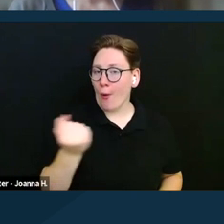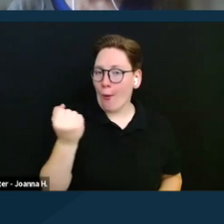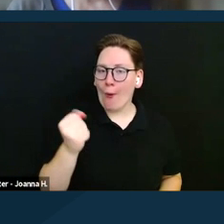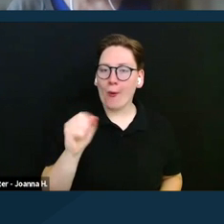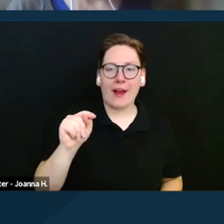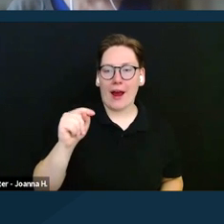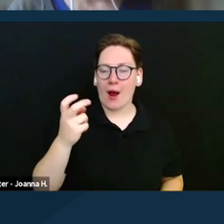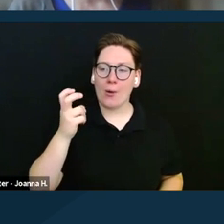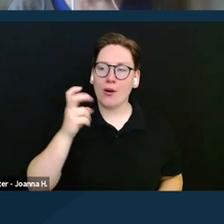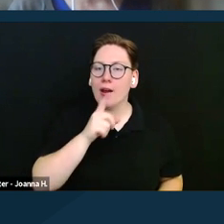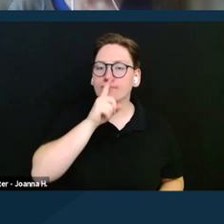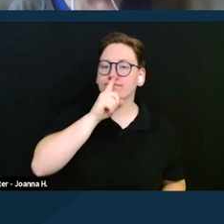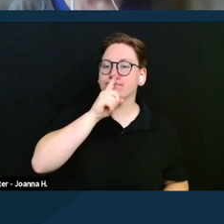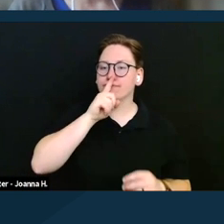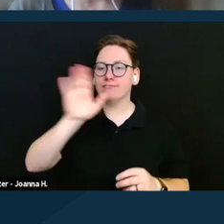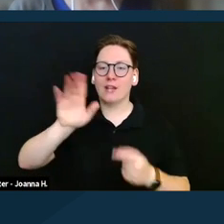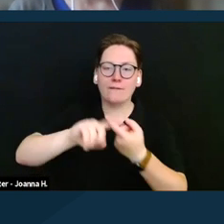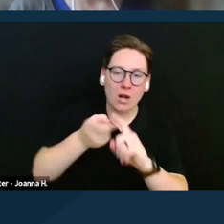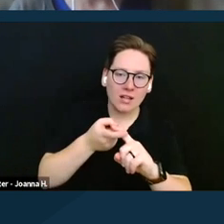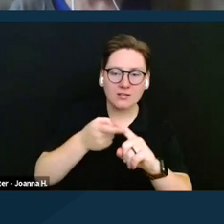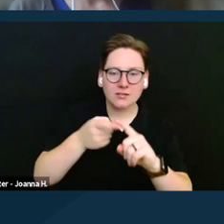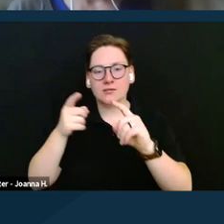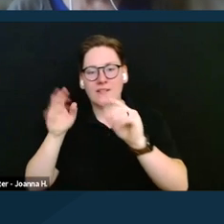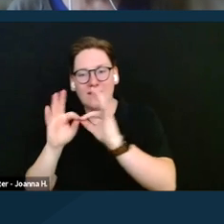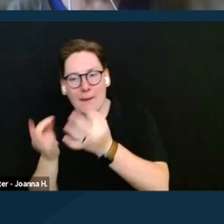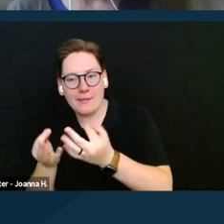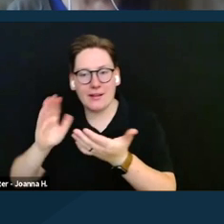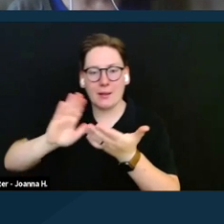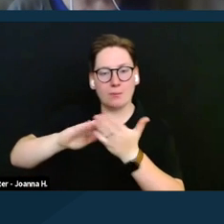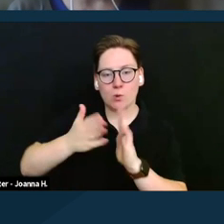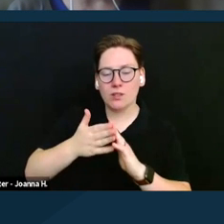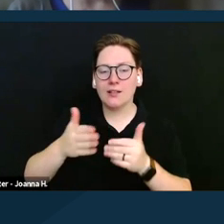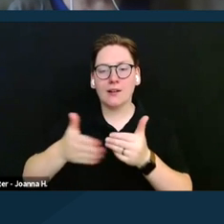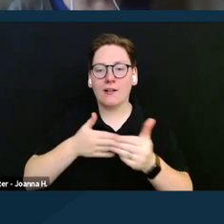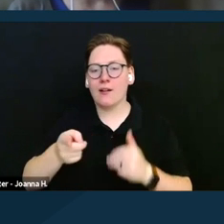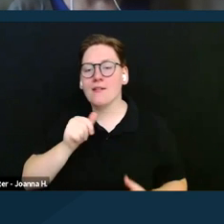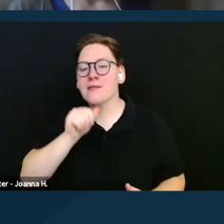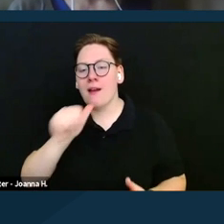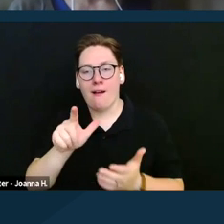to their friends and family and community as married, even if they're not legally married.